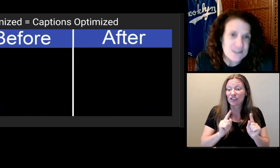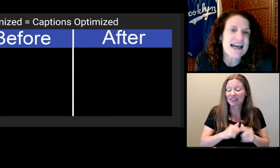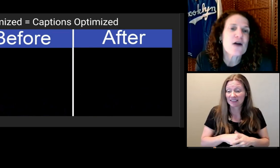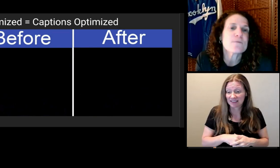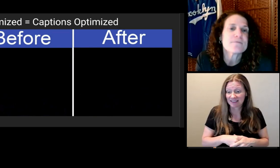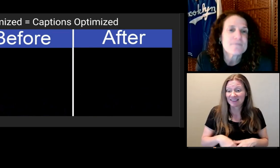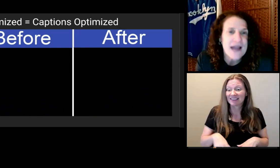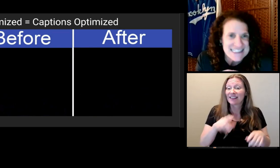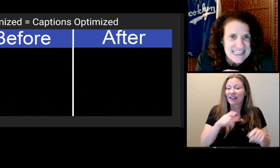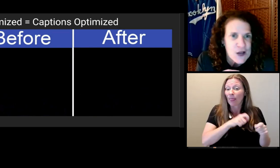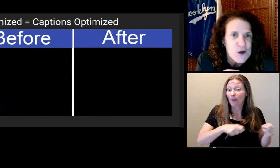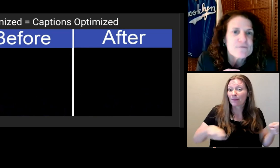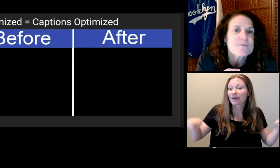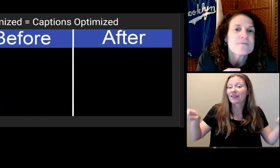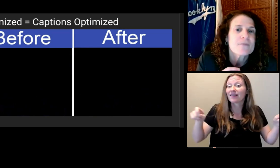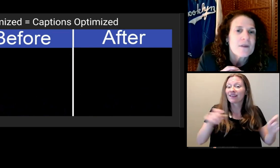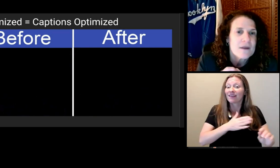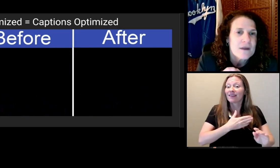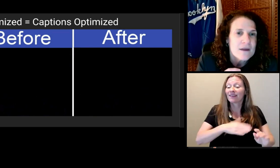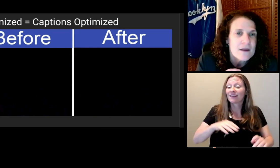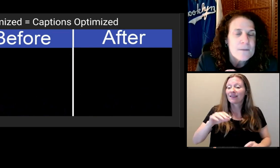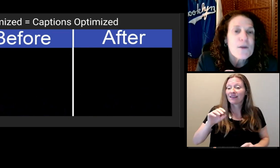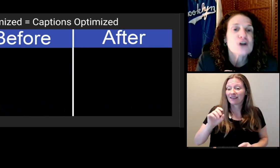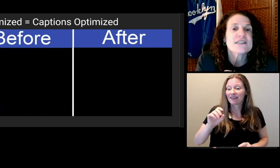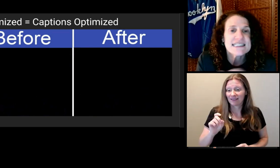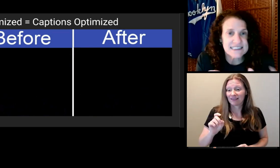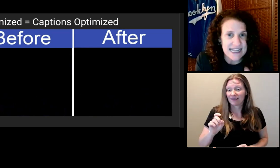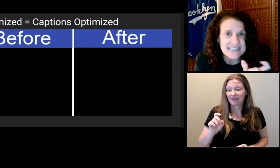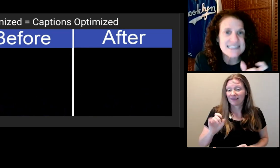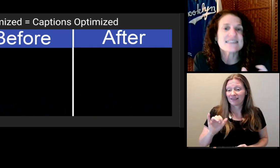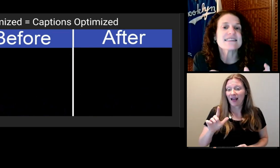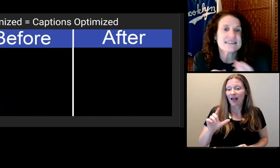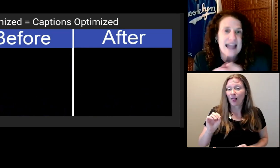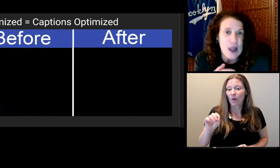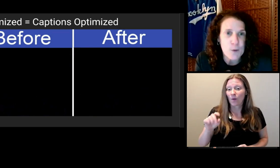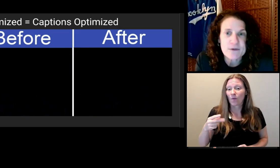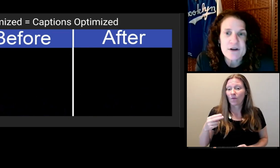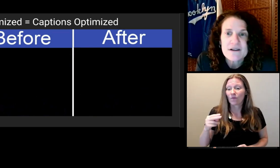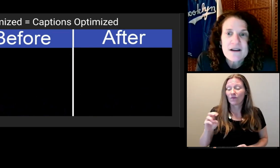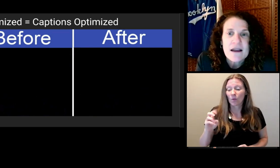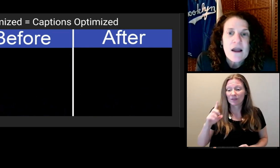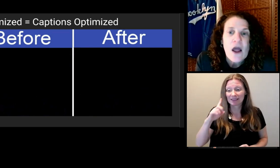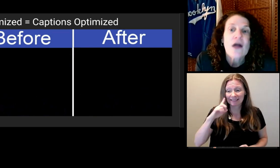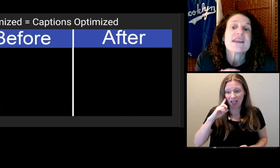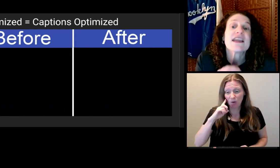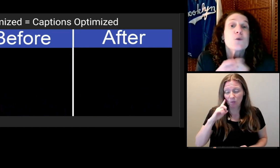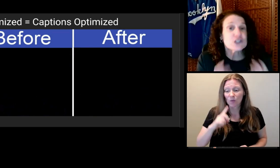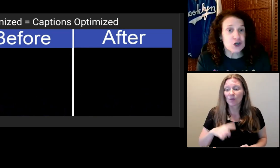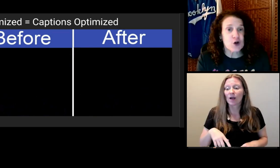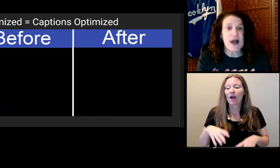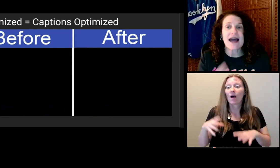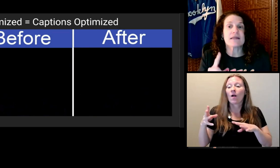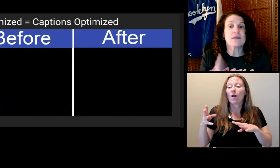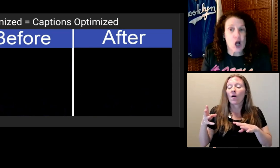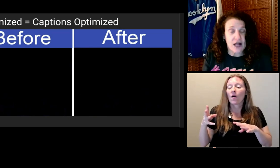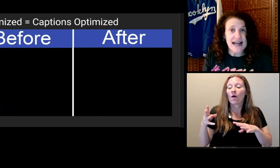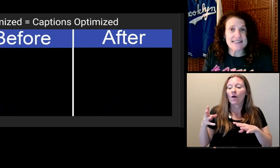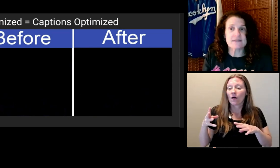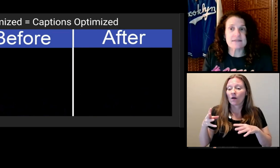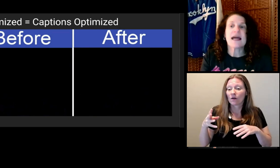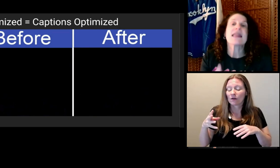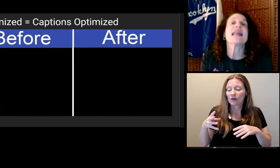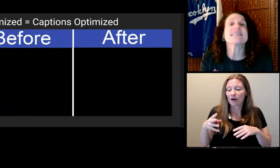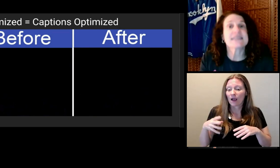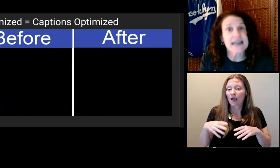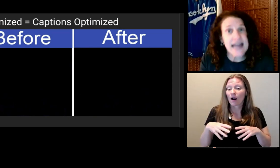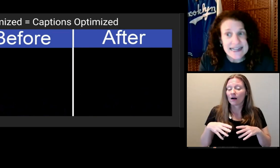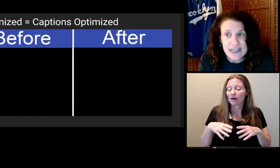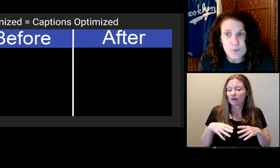Less than ideal breaking points, and ended and started sentences in the same line.